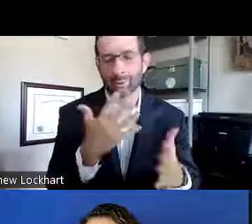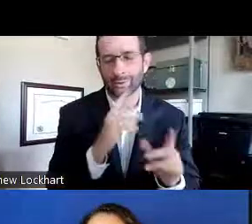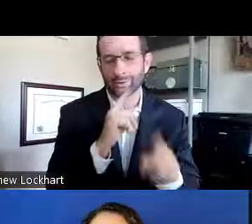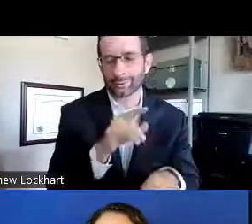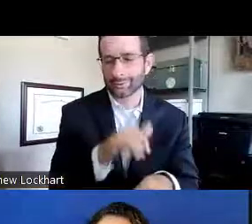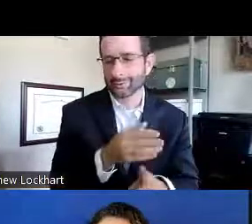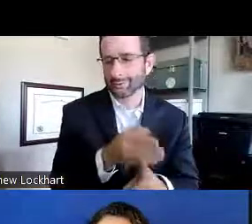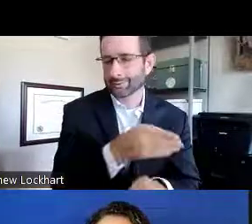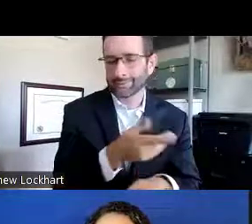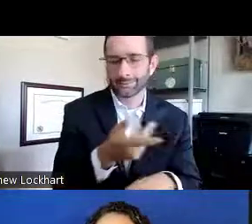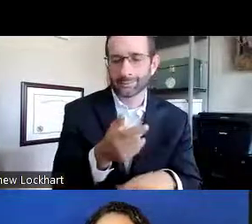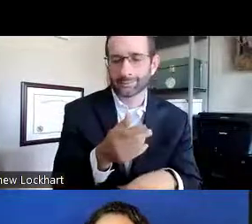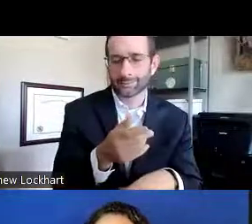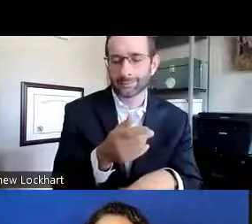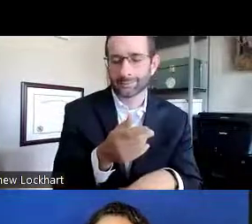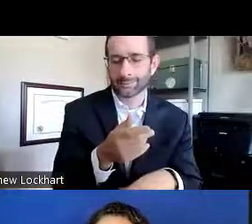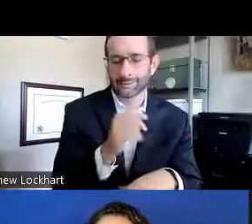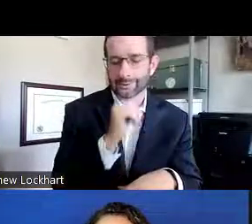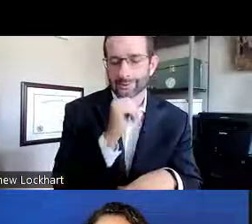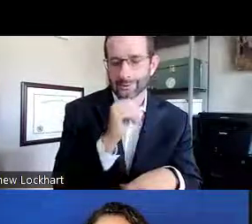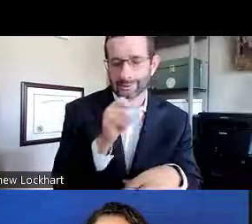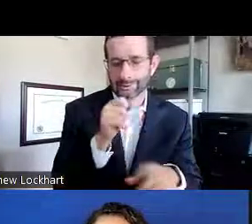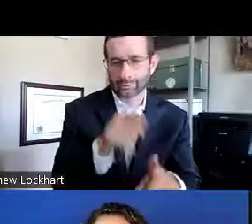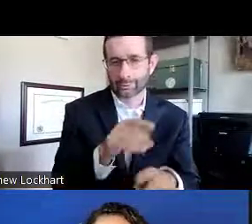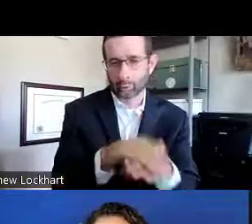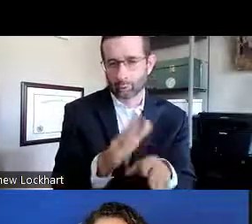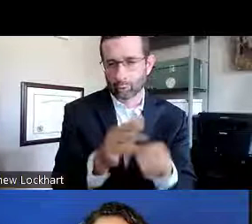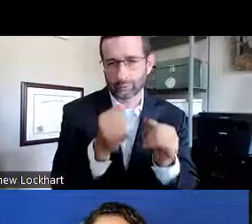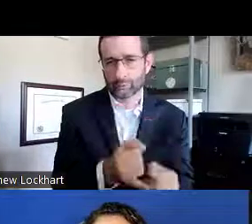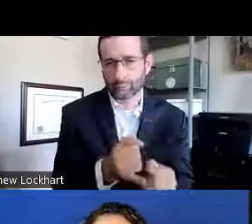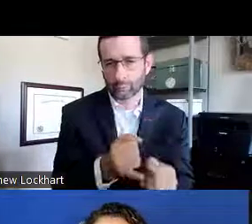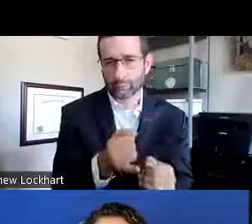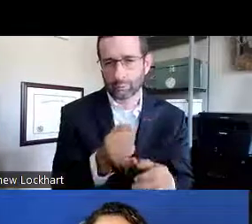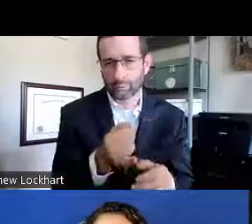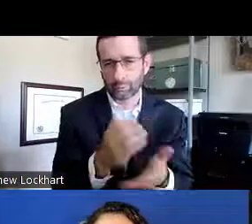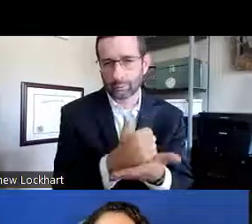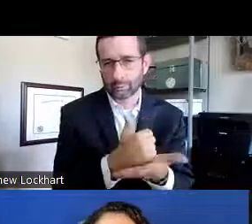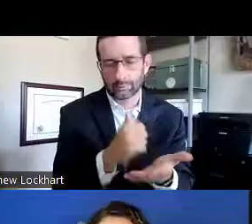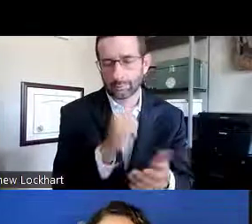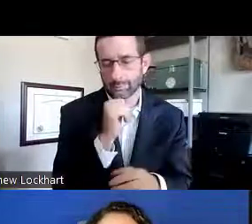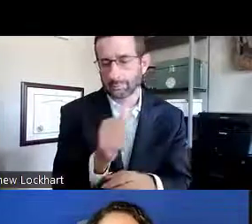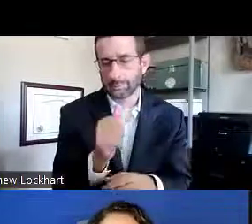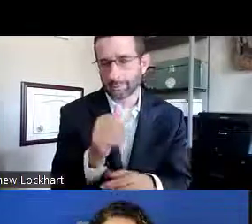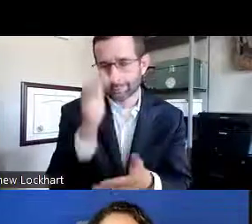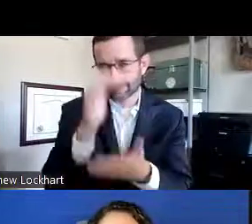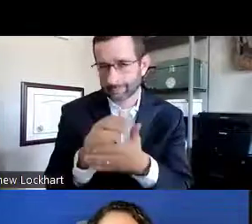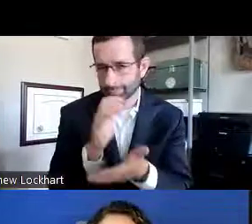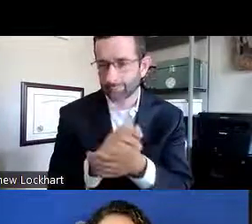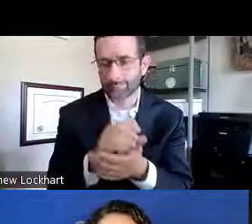Matthew Lockhart: That's a good question. I did answer that previously, but it would be on your individual income.